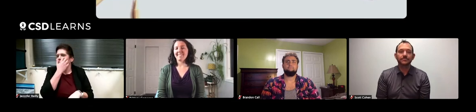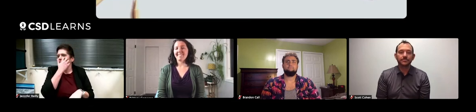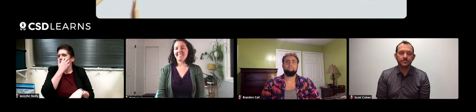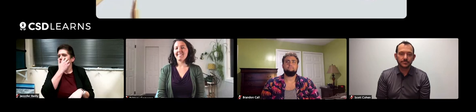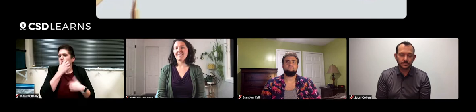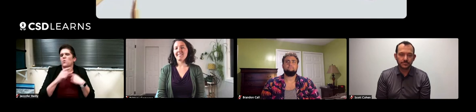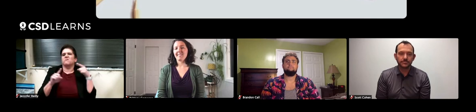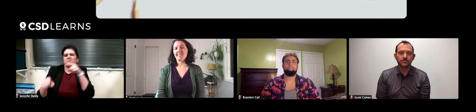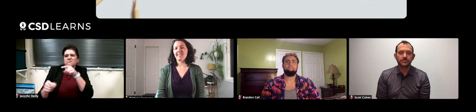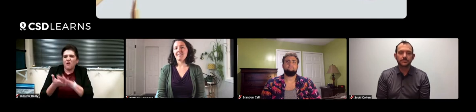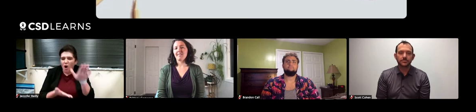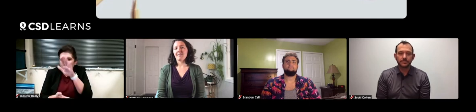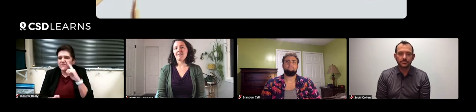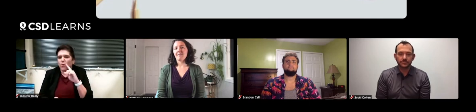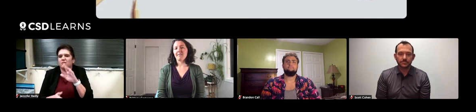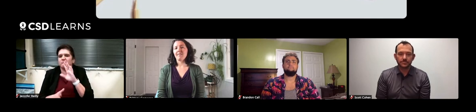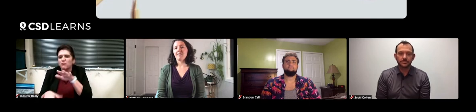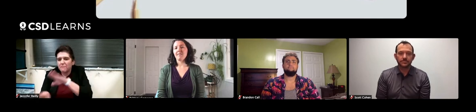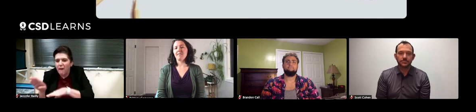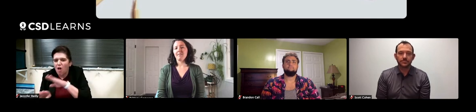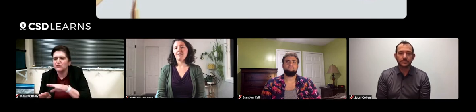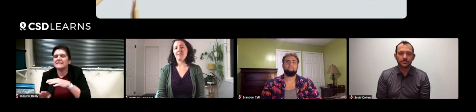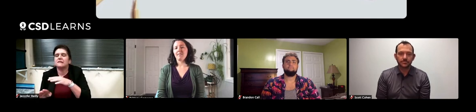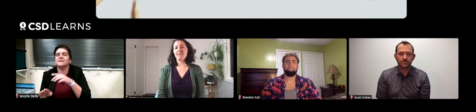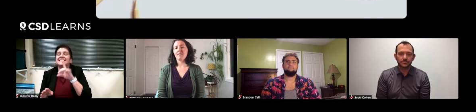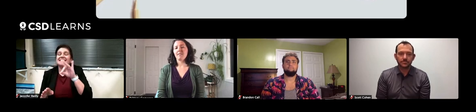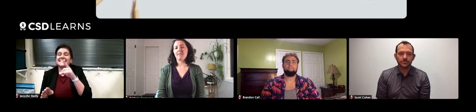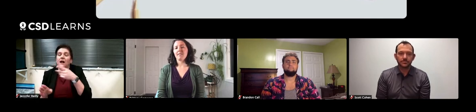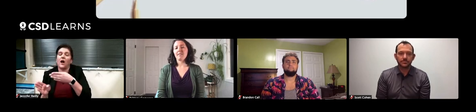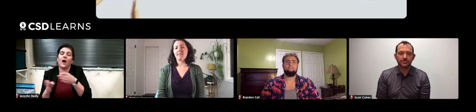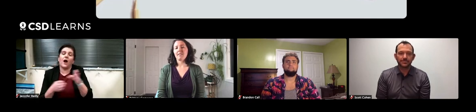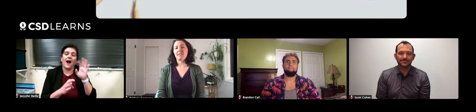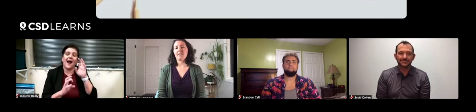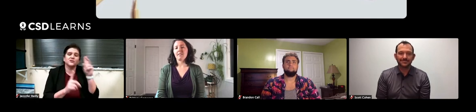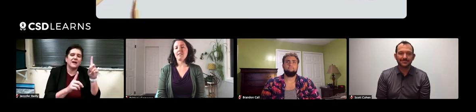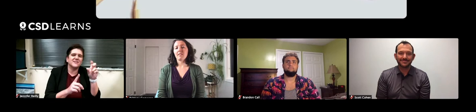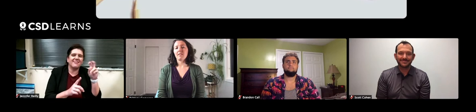I went to college and majored in Marine Biology For a short time I shifted over to education